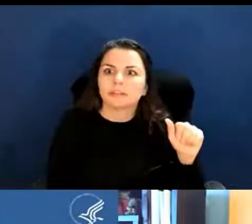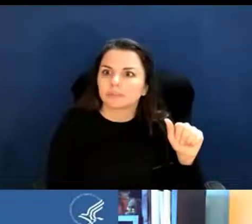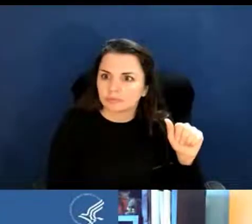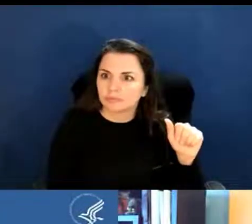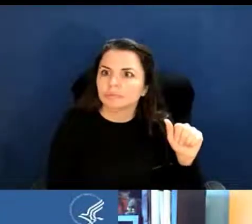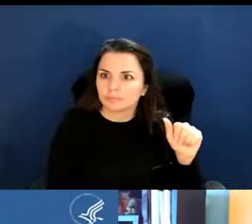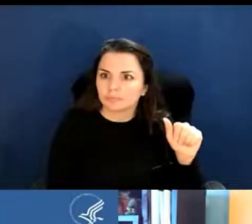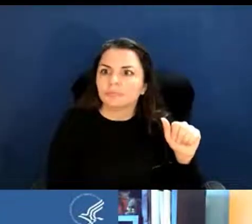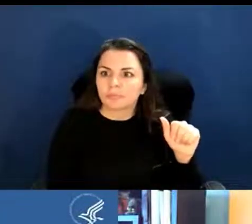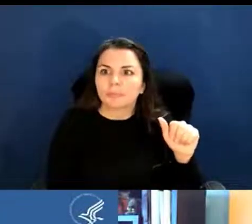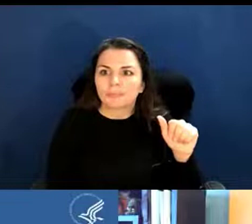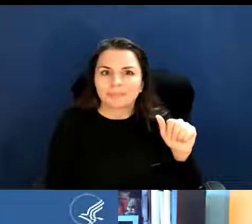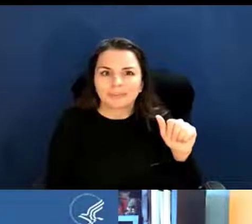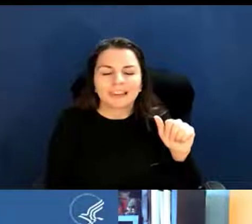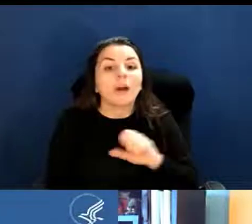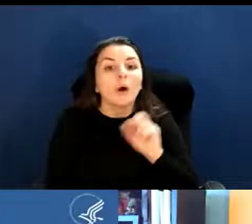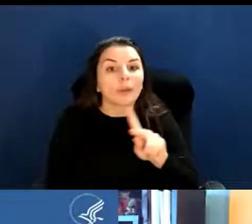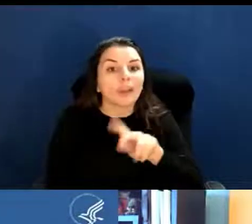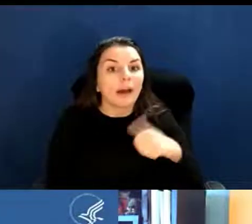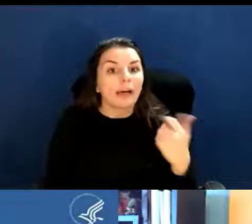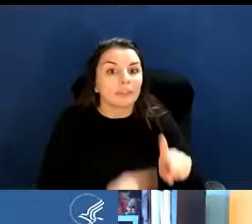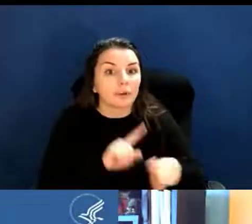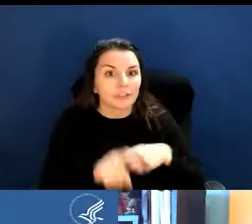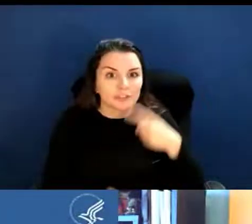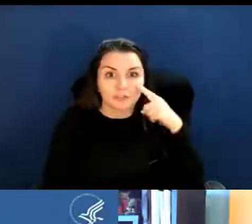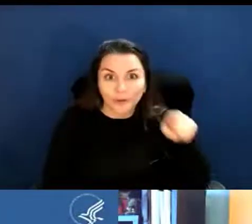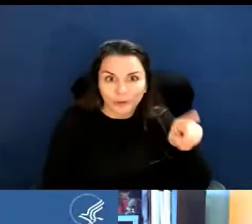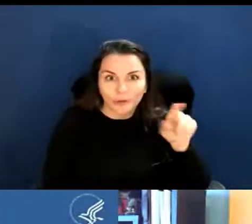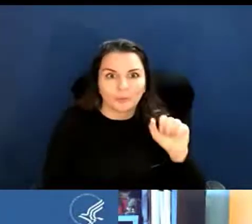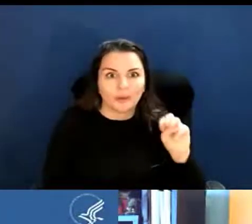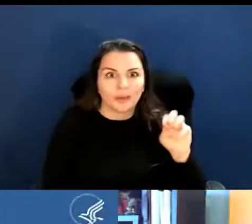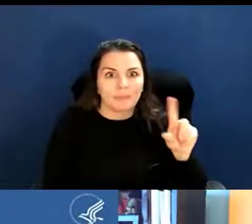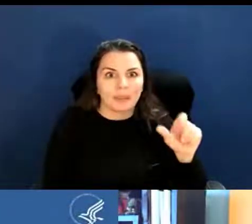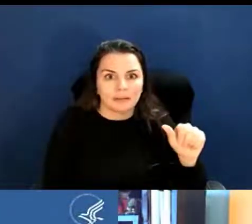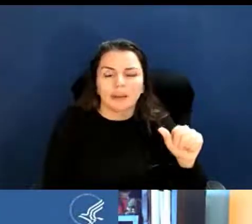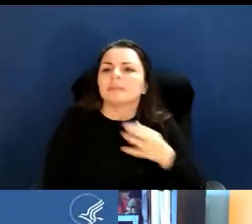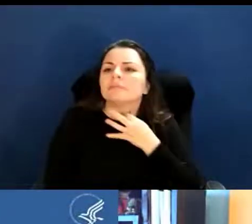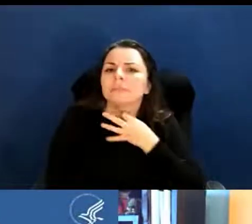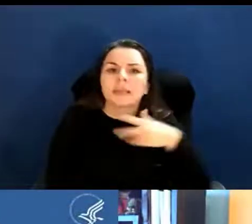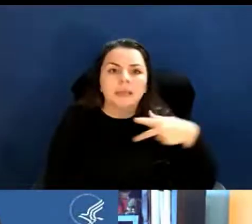Okay, this is another question, Amanda, for you. Are POs specific for a particular IC,